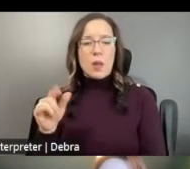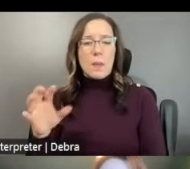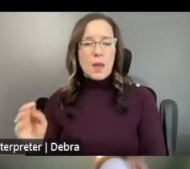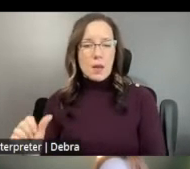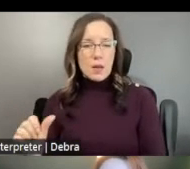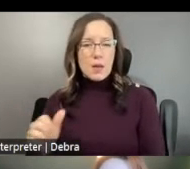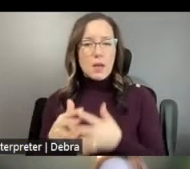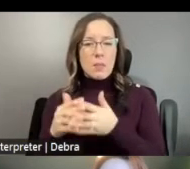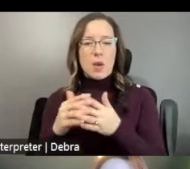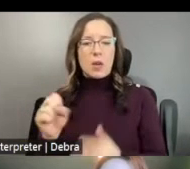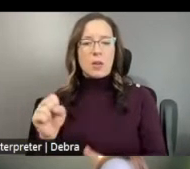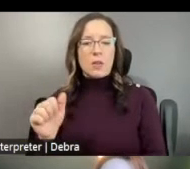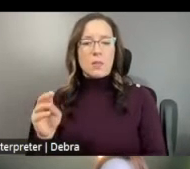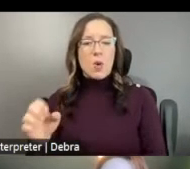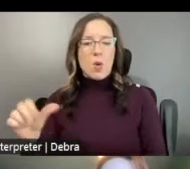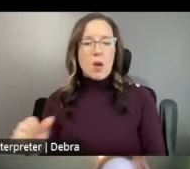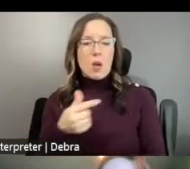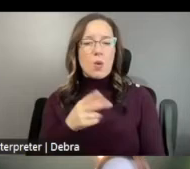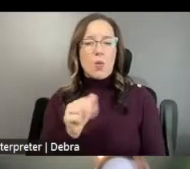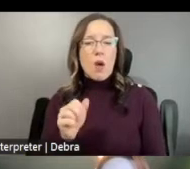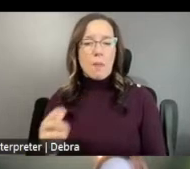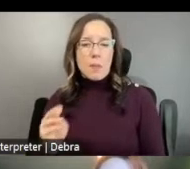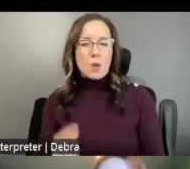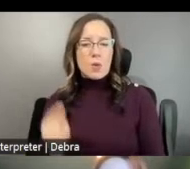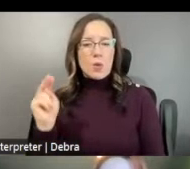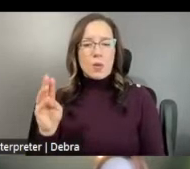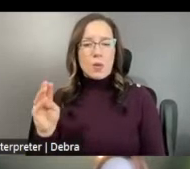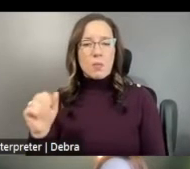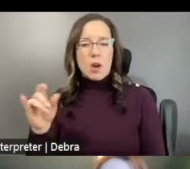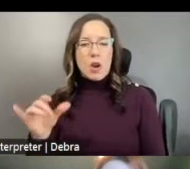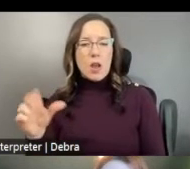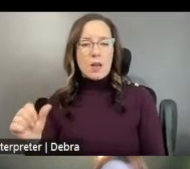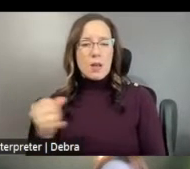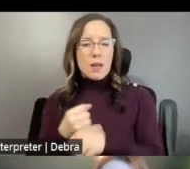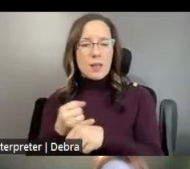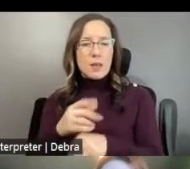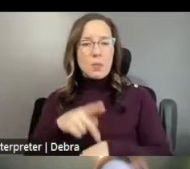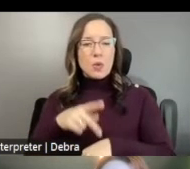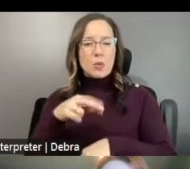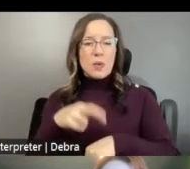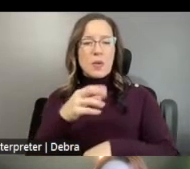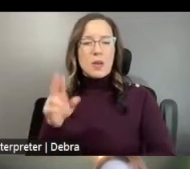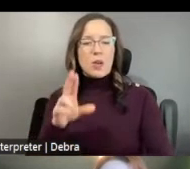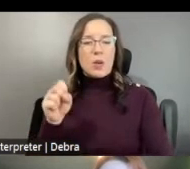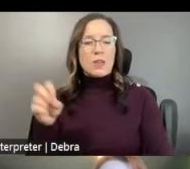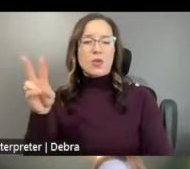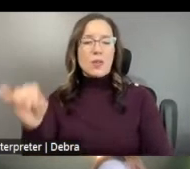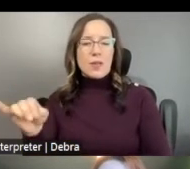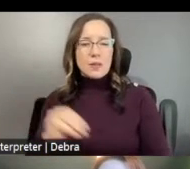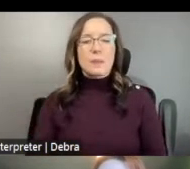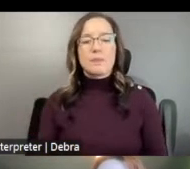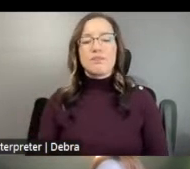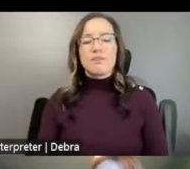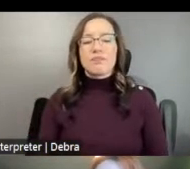NORTHERN MARIANA ISLANDS, PUERTO RICO, AND THE US VIRGIN ISLANDS. AND EACH YEAR WE AWARD